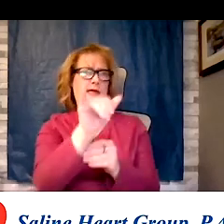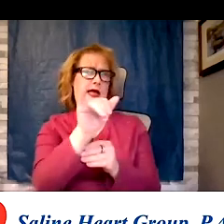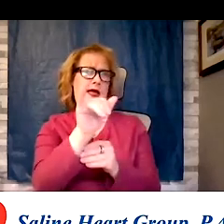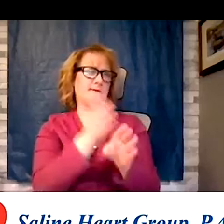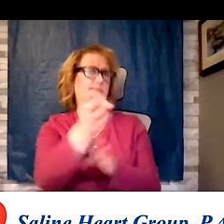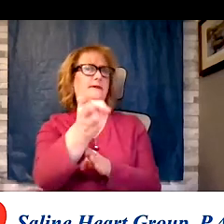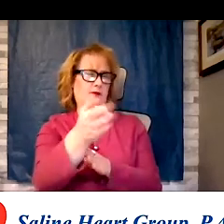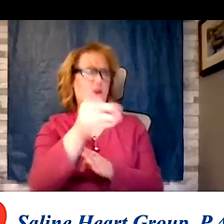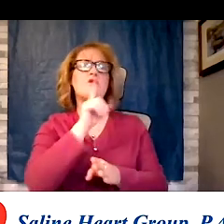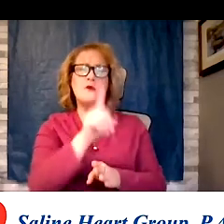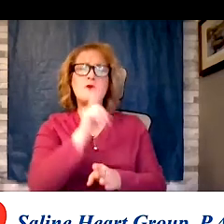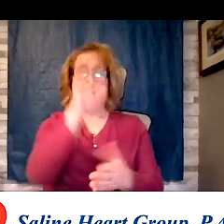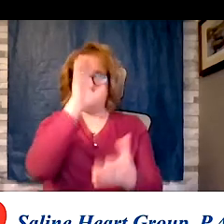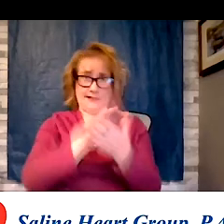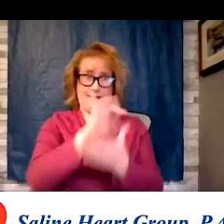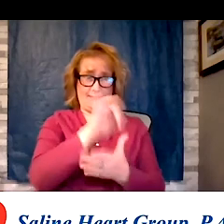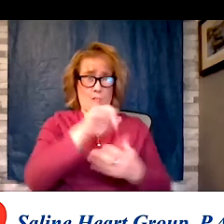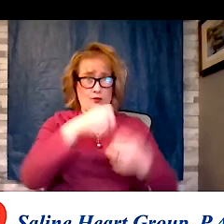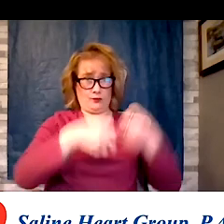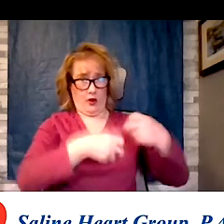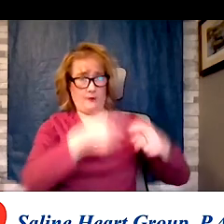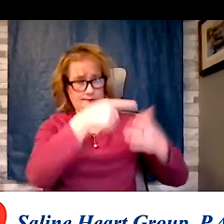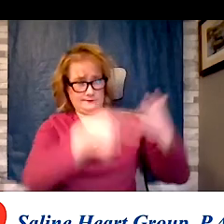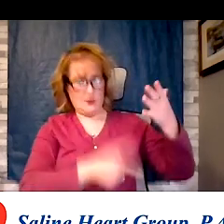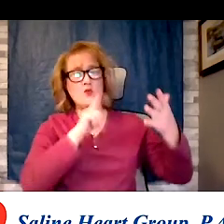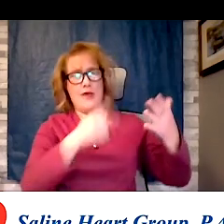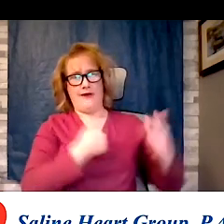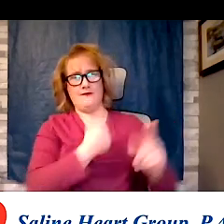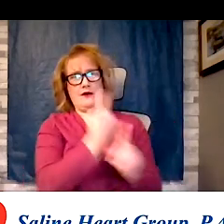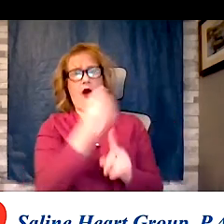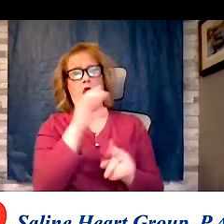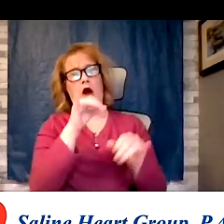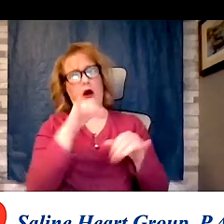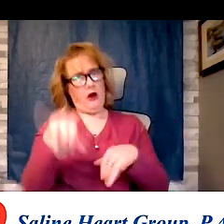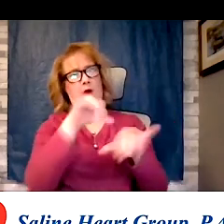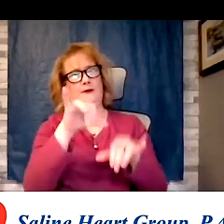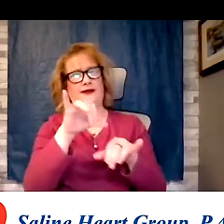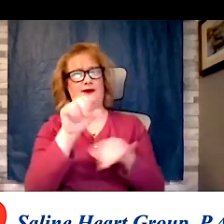a common source. Whether the